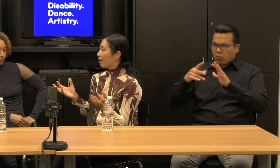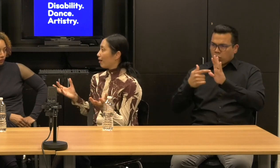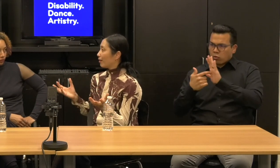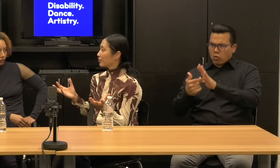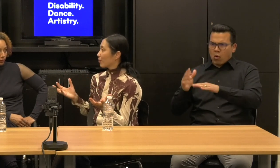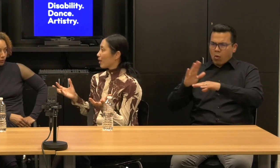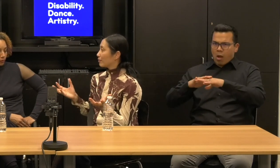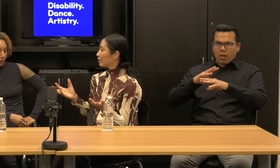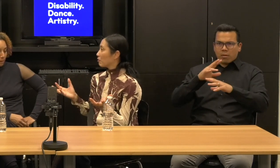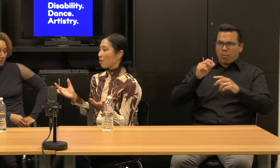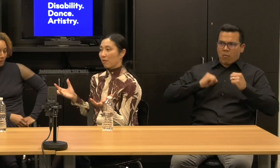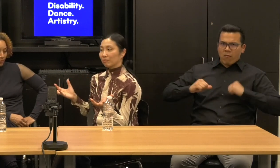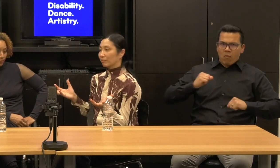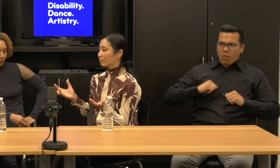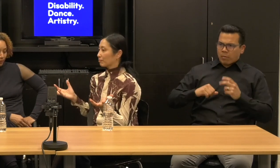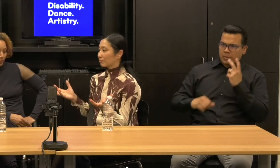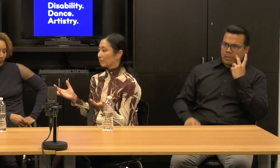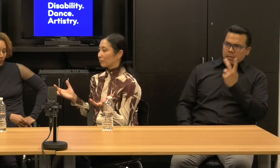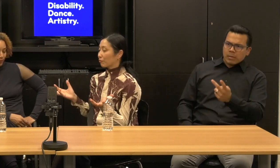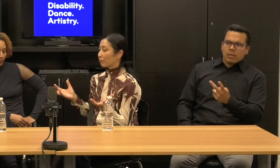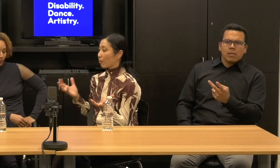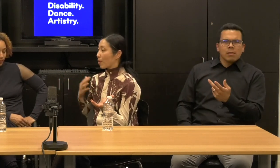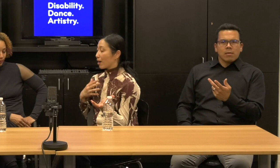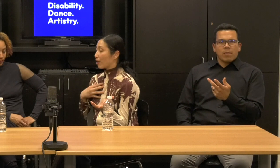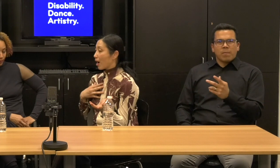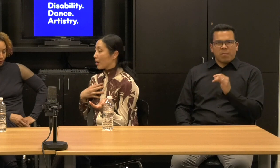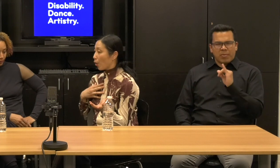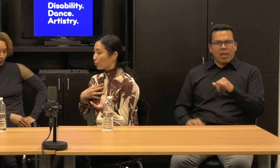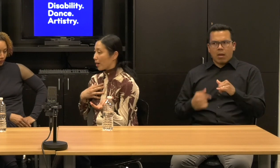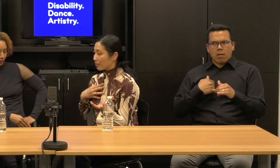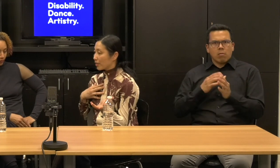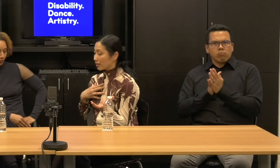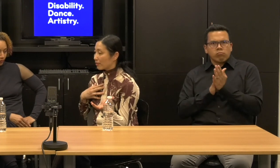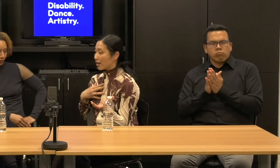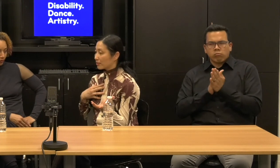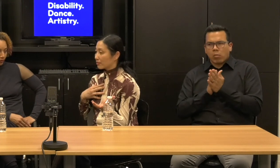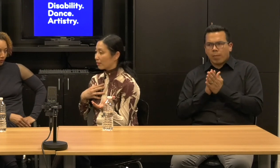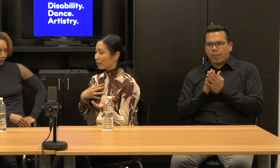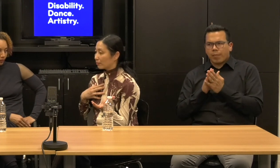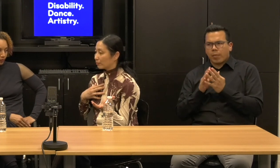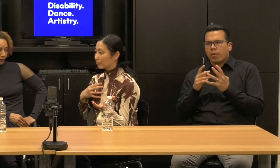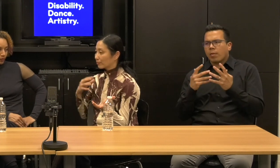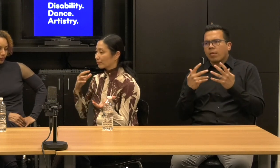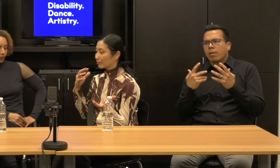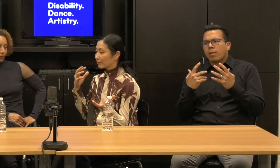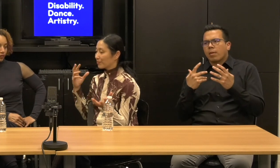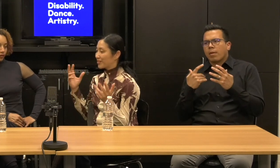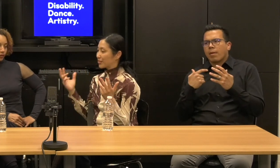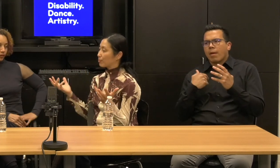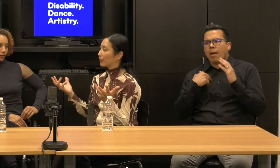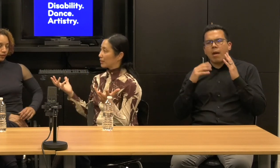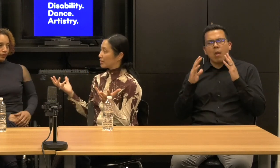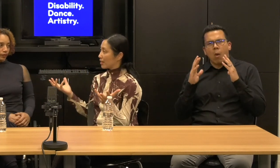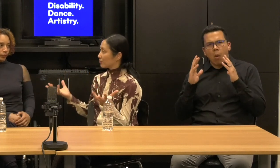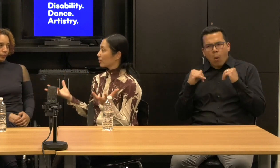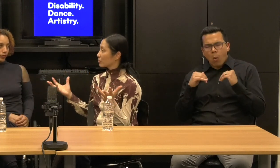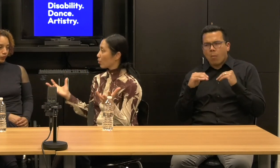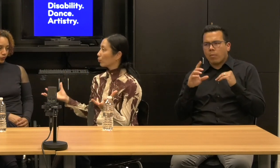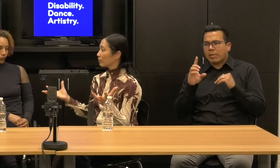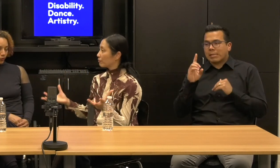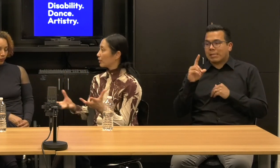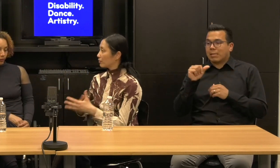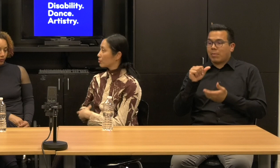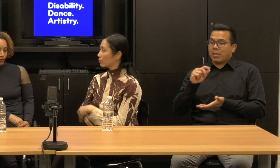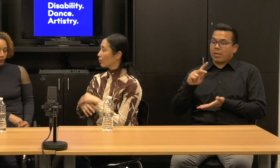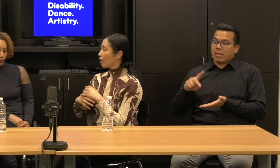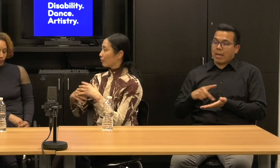So, and then for my, I hope, I think that um, disability dance can totally fit into